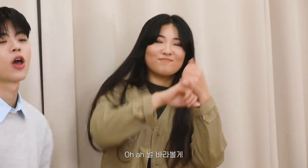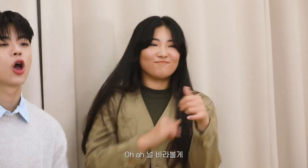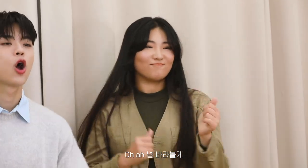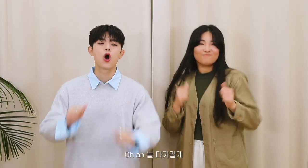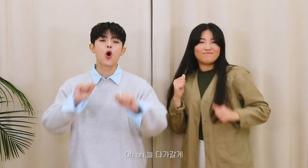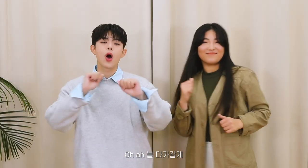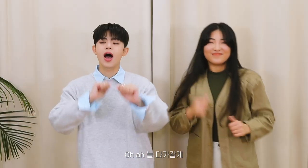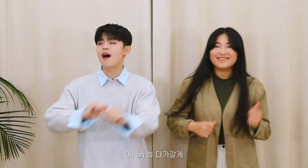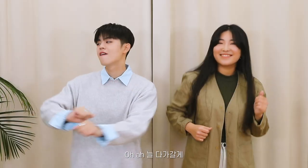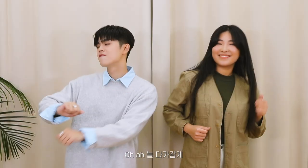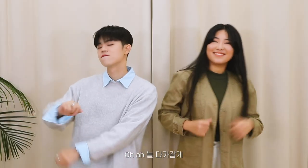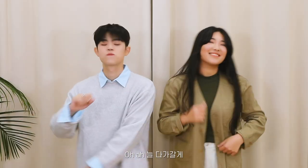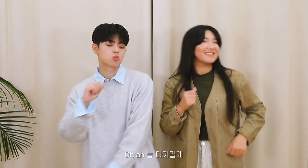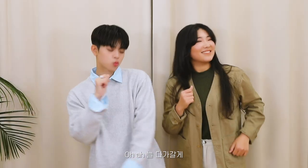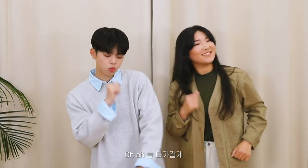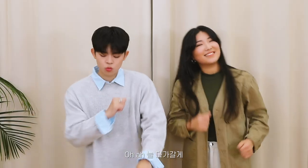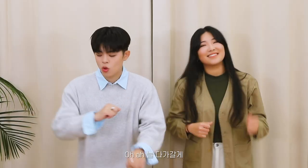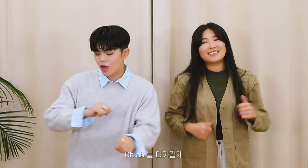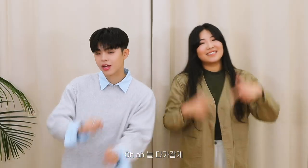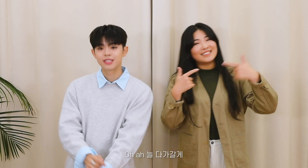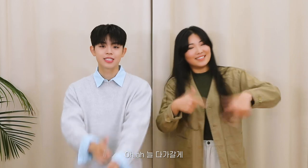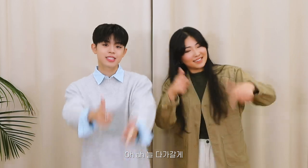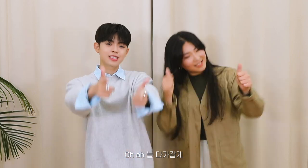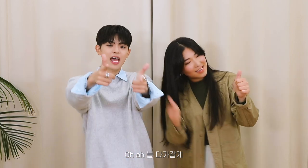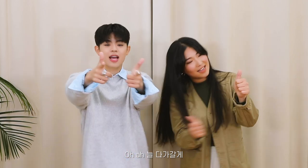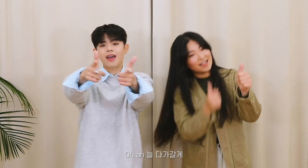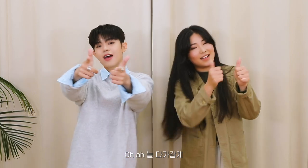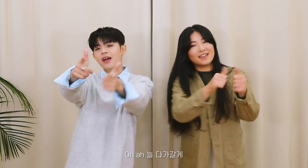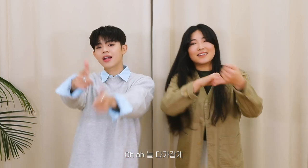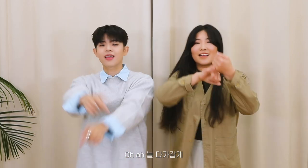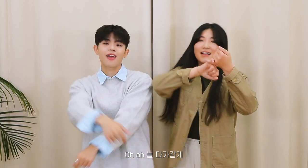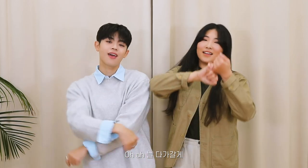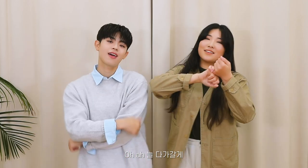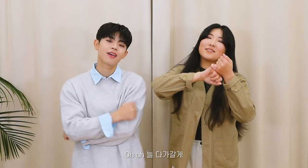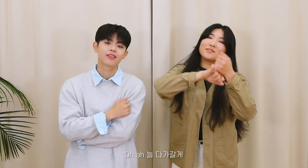Oh ah, I'll always come to you